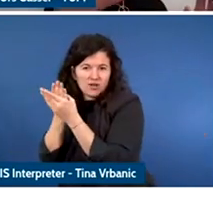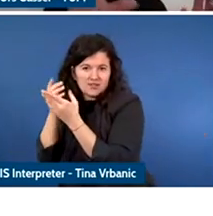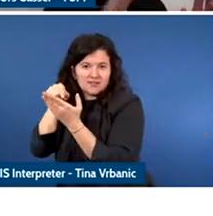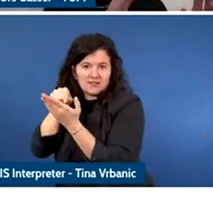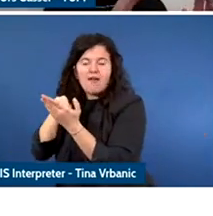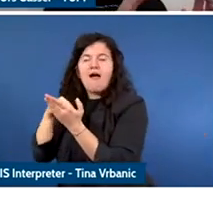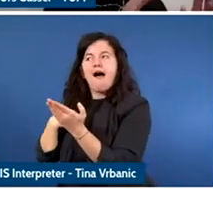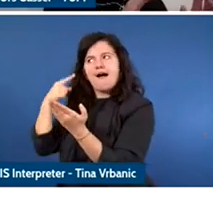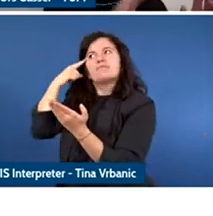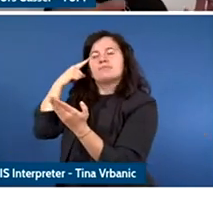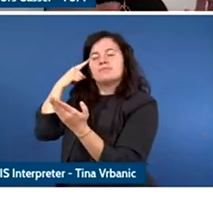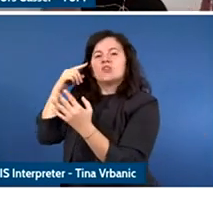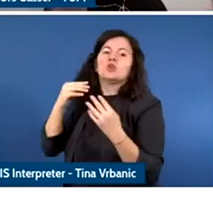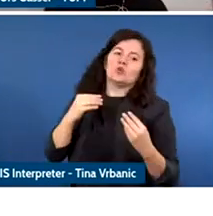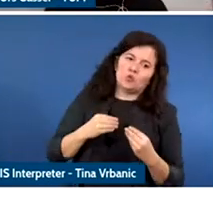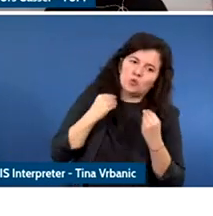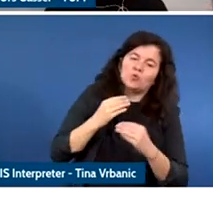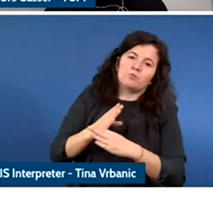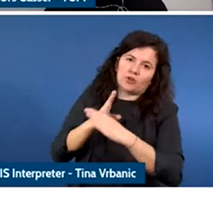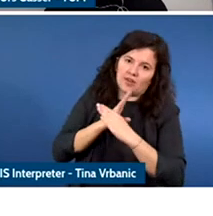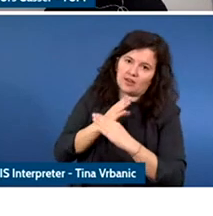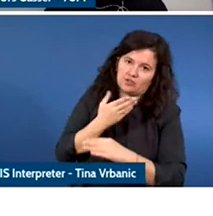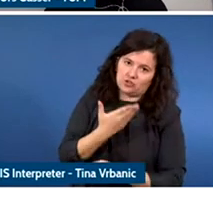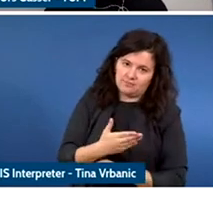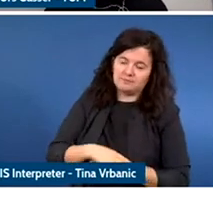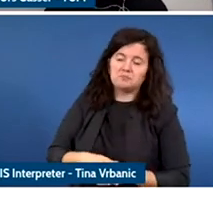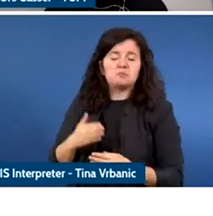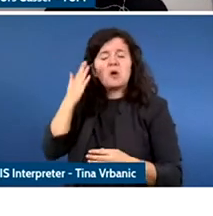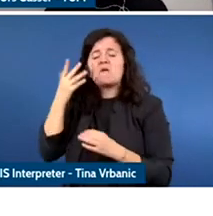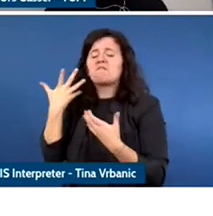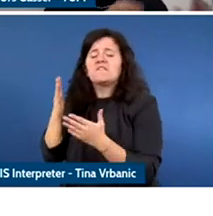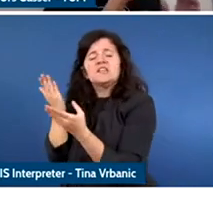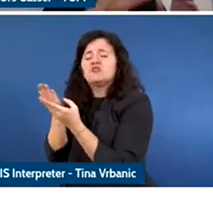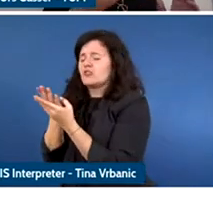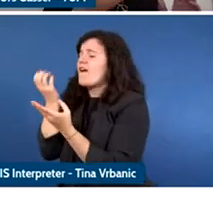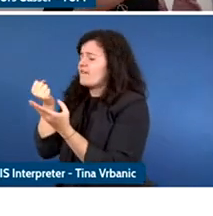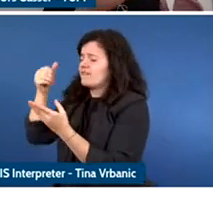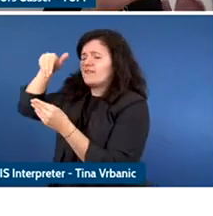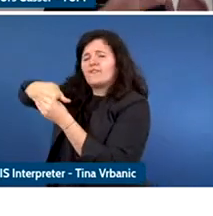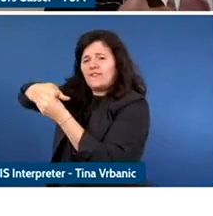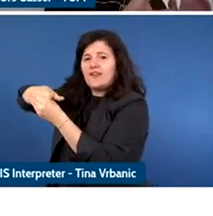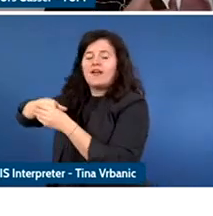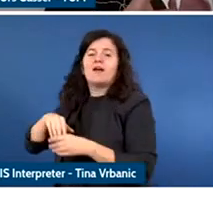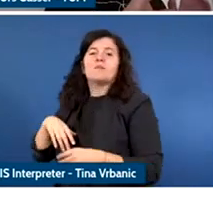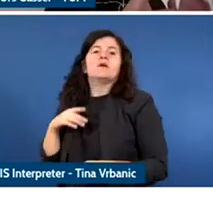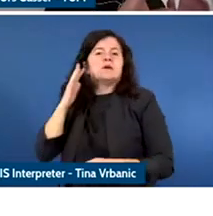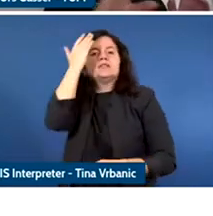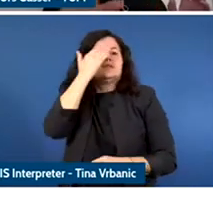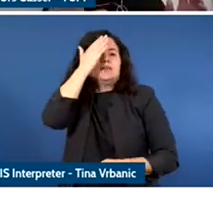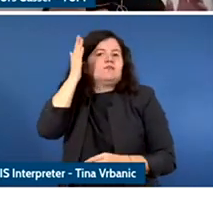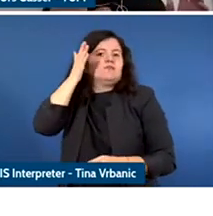there are very serious concerns that will be tread and highlighted today and I